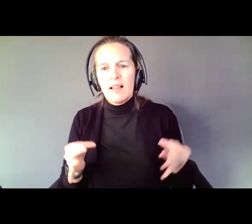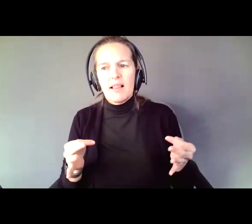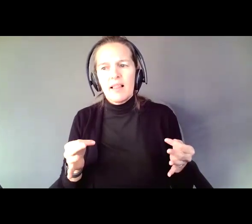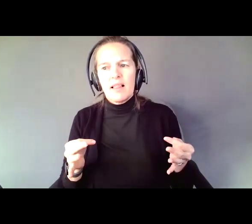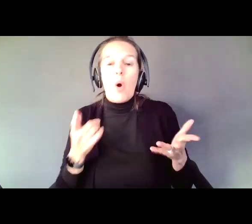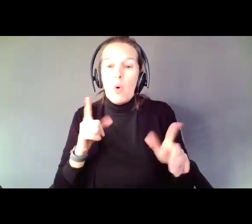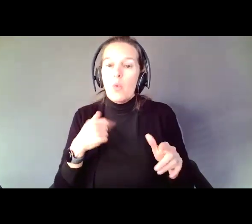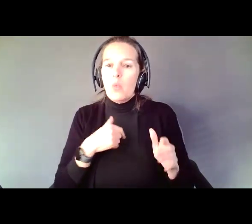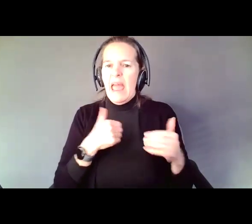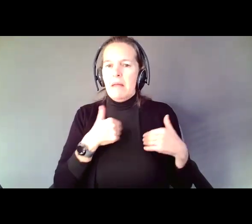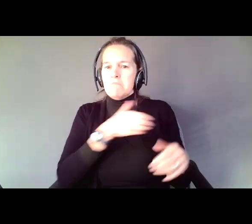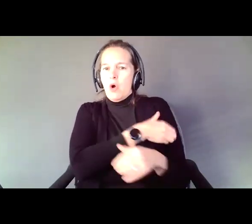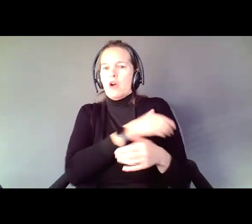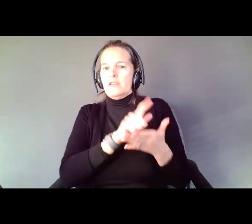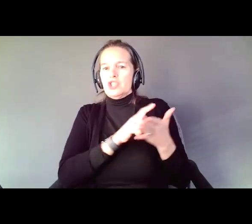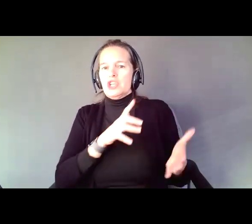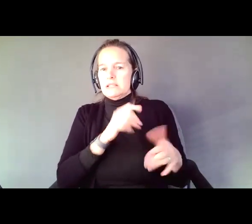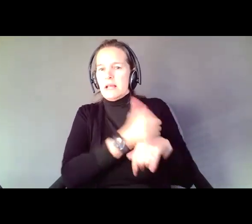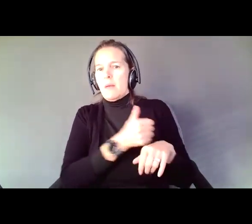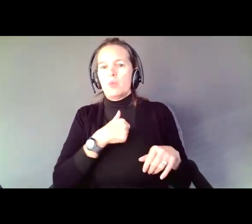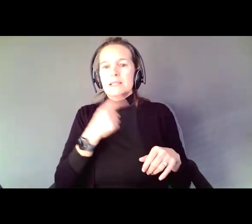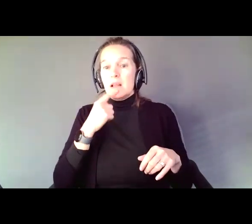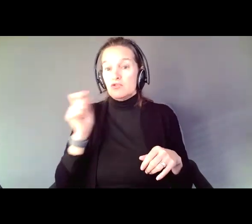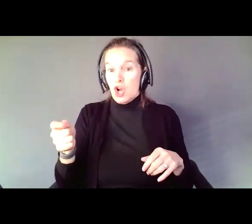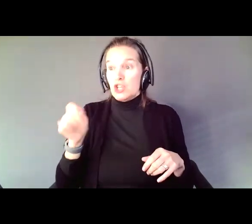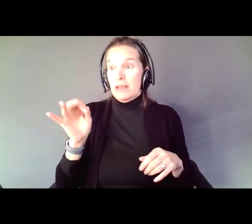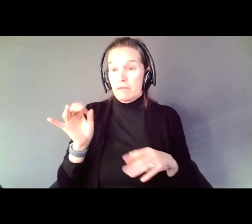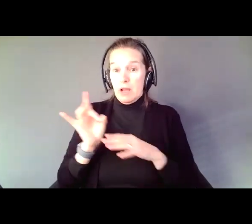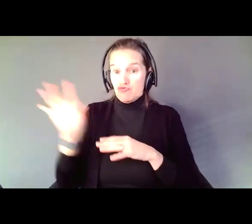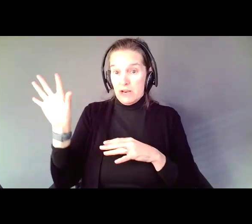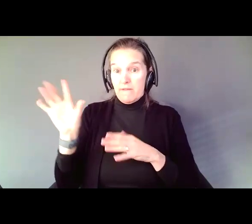all set up and said, judge, if you get rid of the guardianship, he will sign this right now.